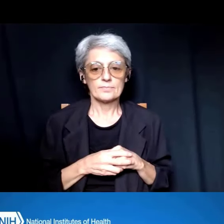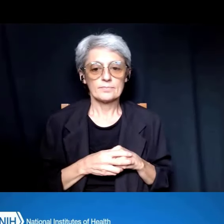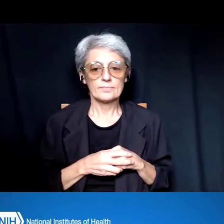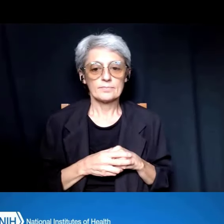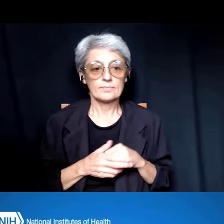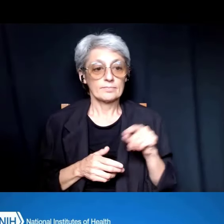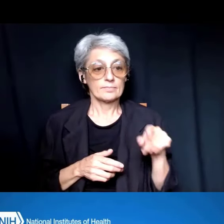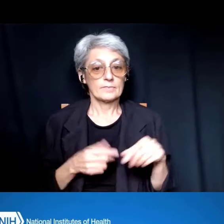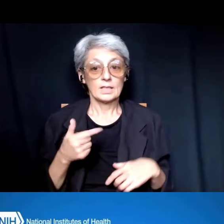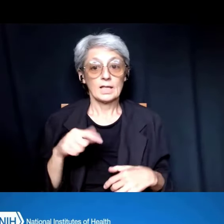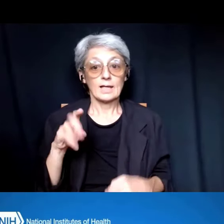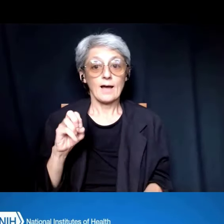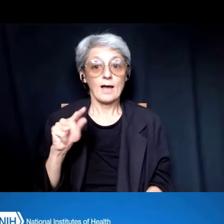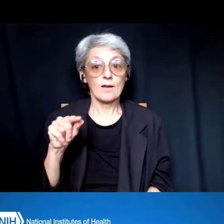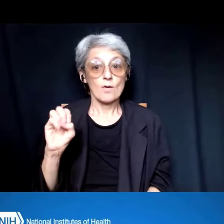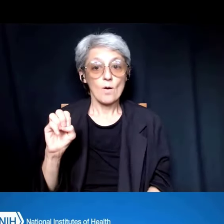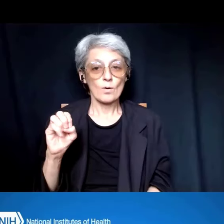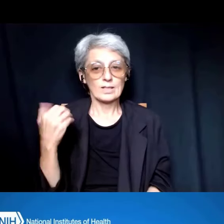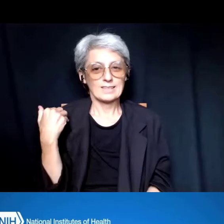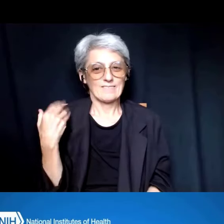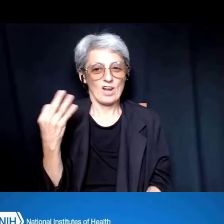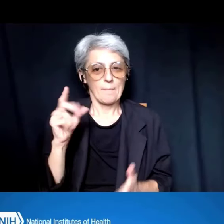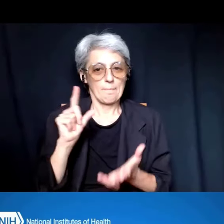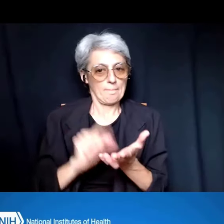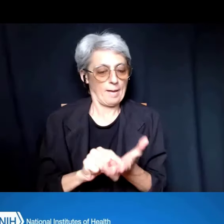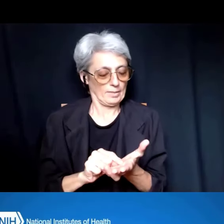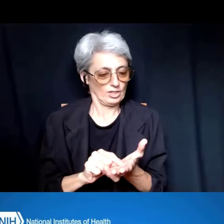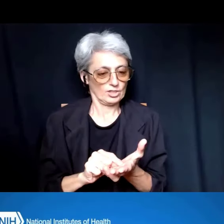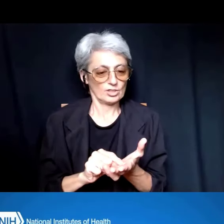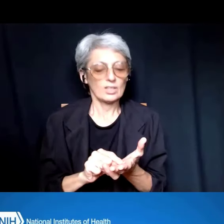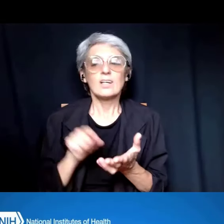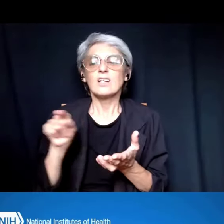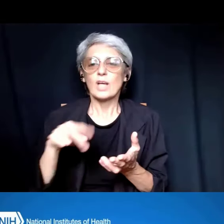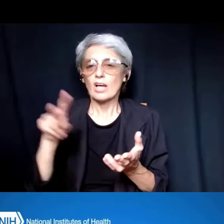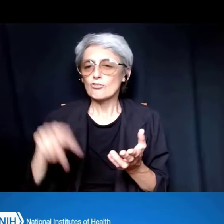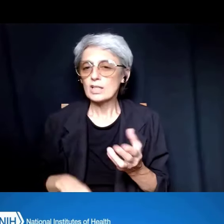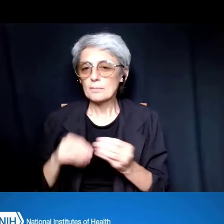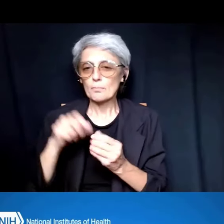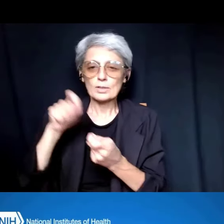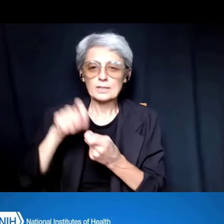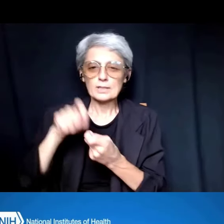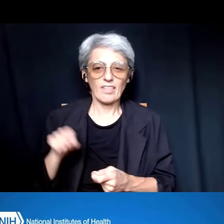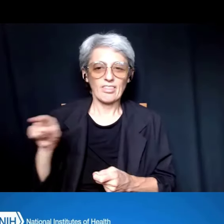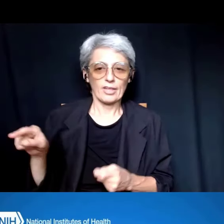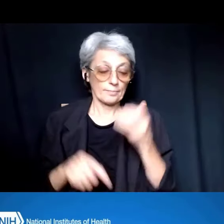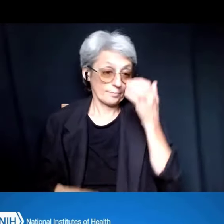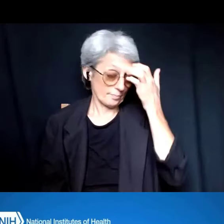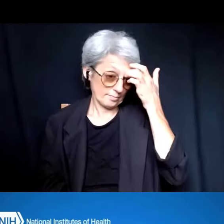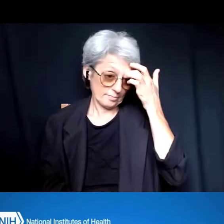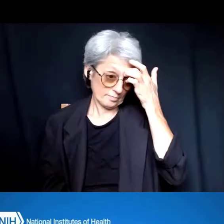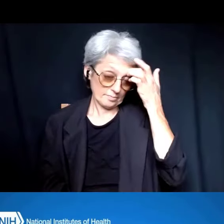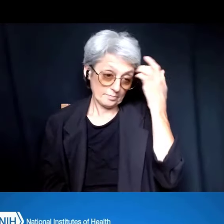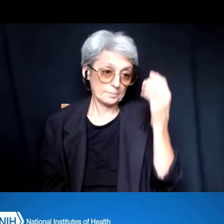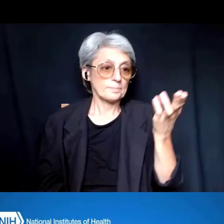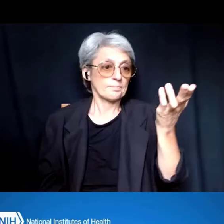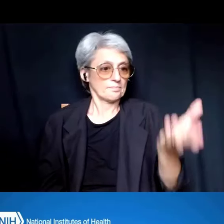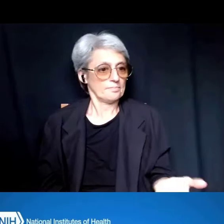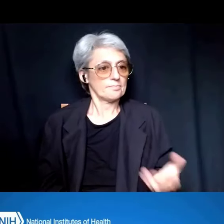that was published on Friday with more details. Okay, and so here are four big overviews --